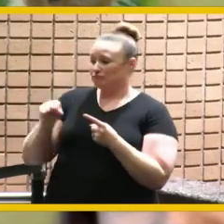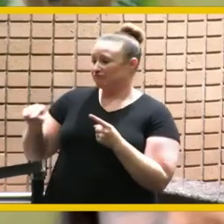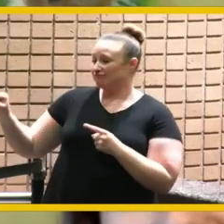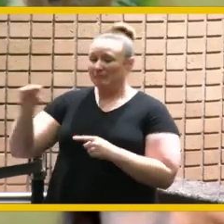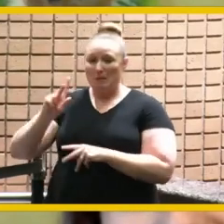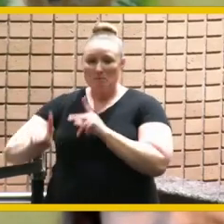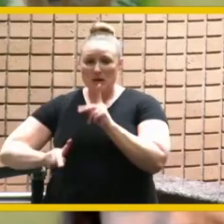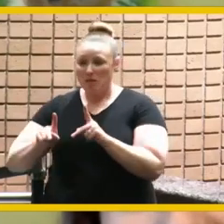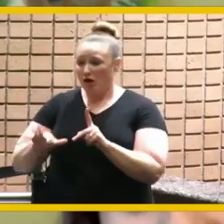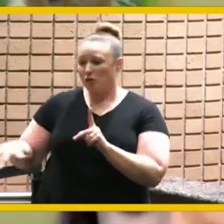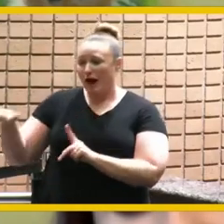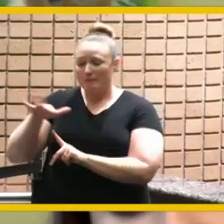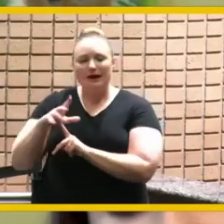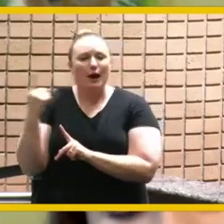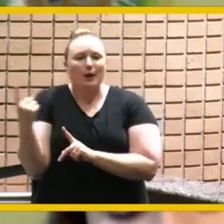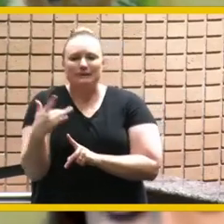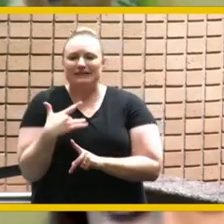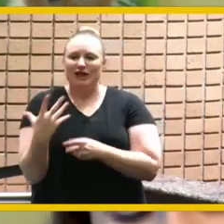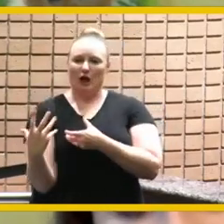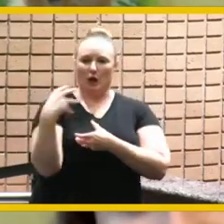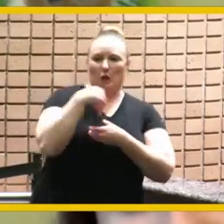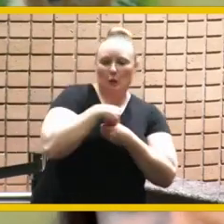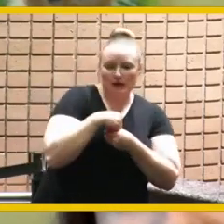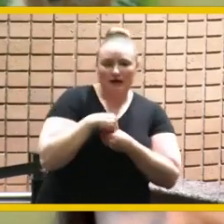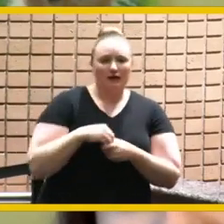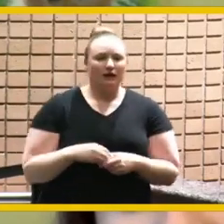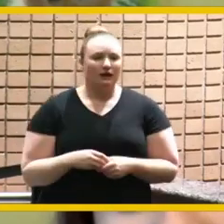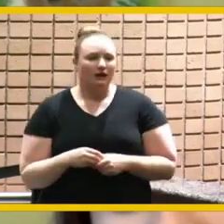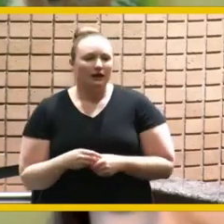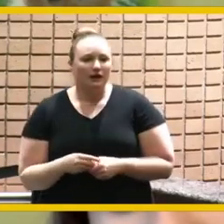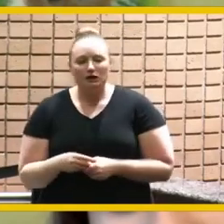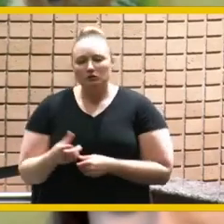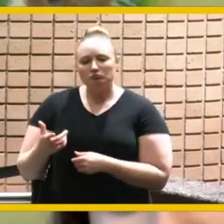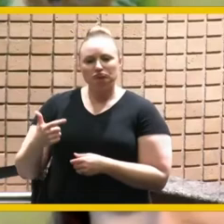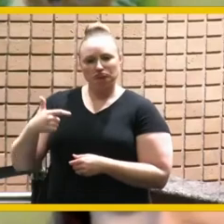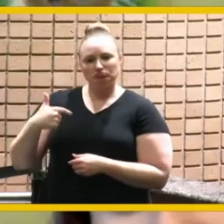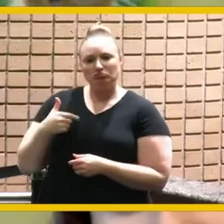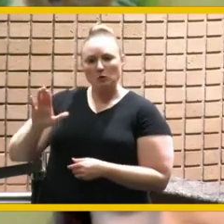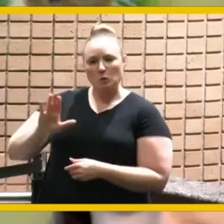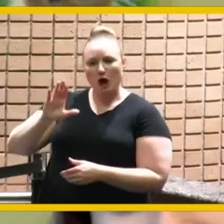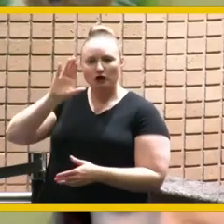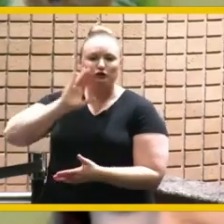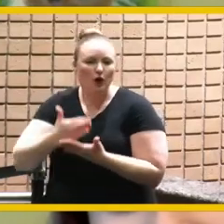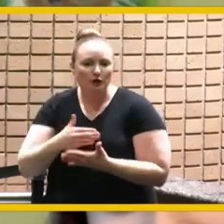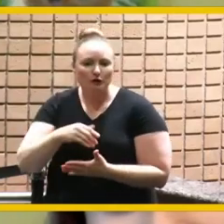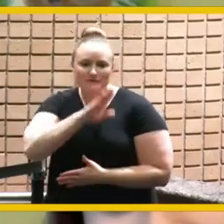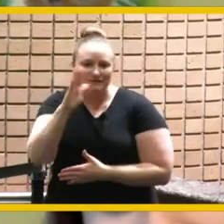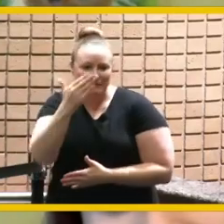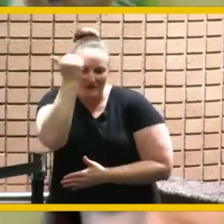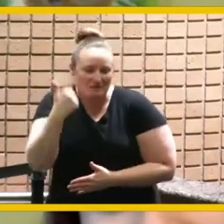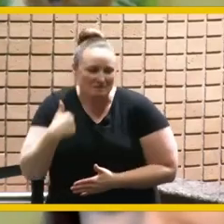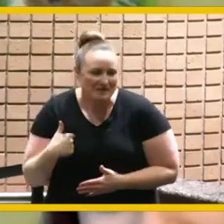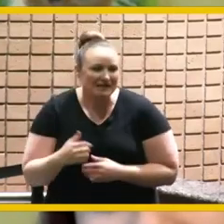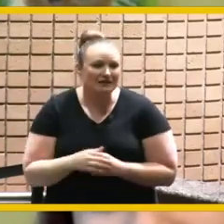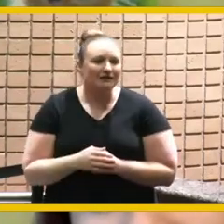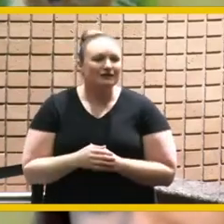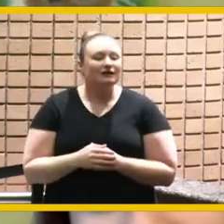you know you would keep me as your daughter and um thank you for just bouncing and attending